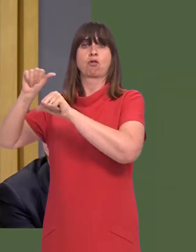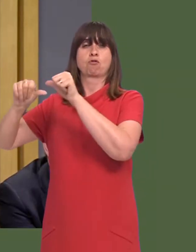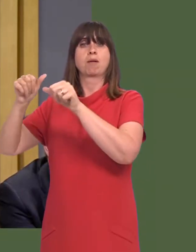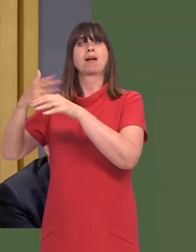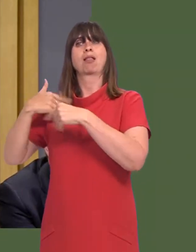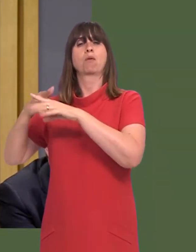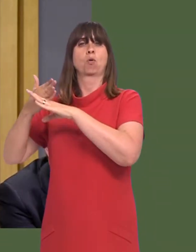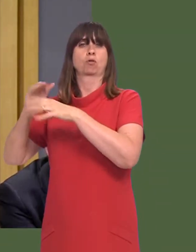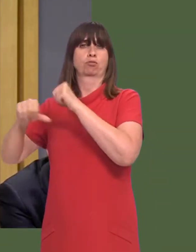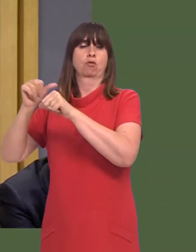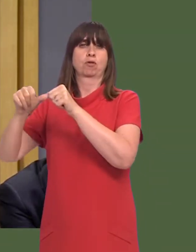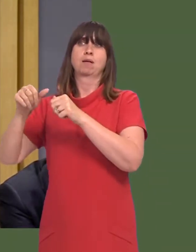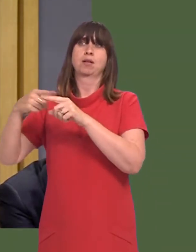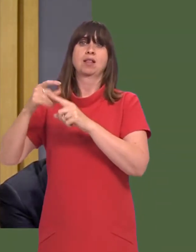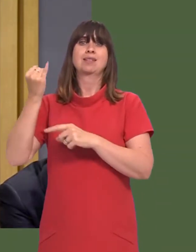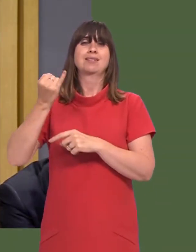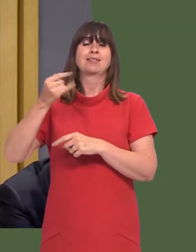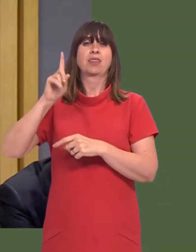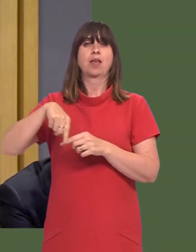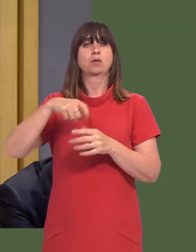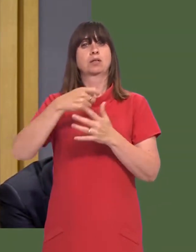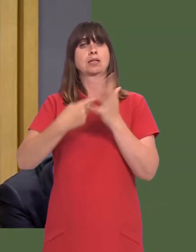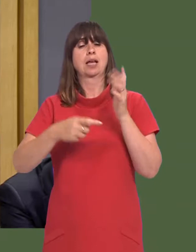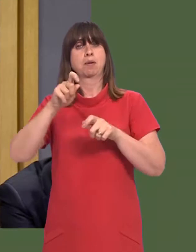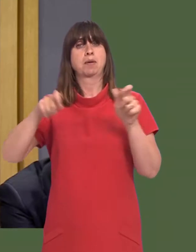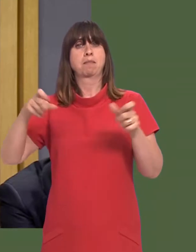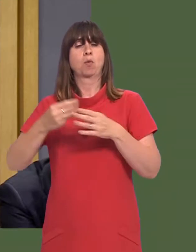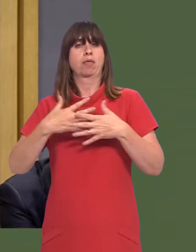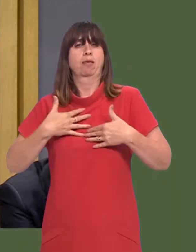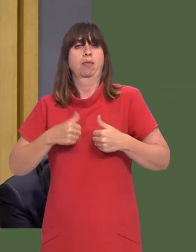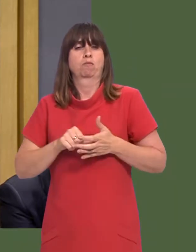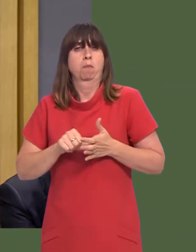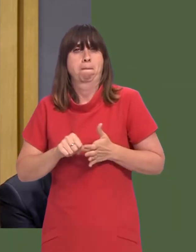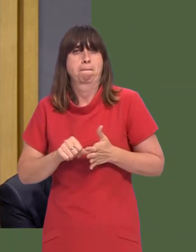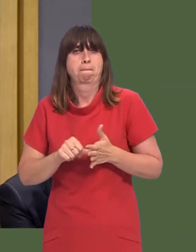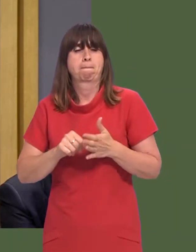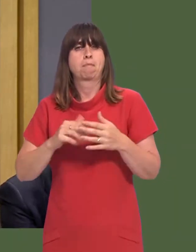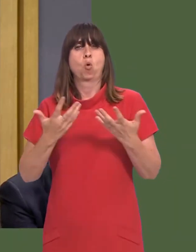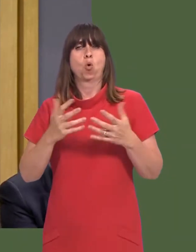out to tender, forecast to reach 16,000 disabled people, those with health conditions, or those